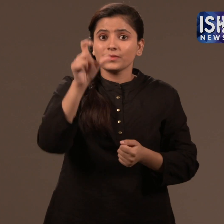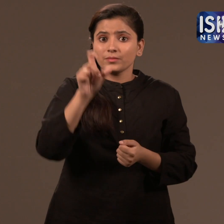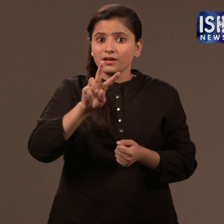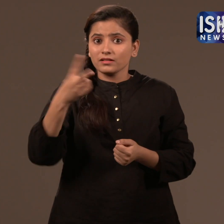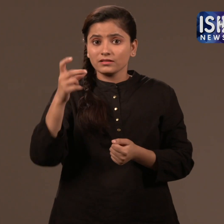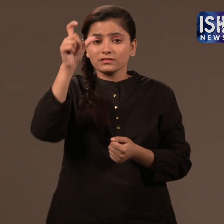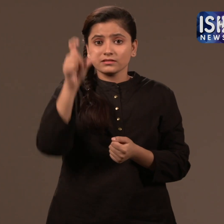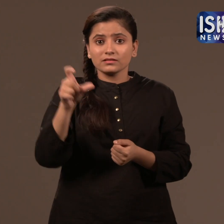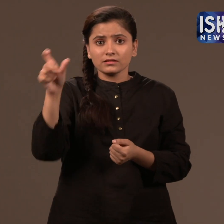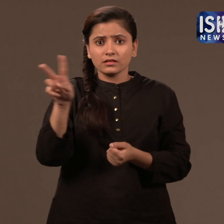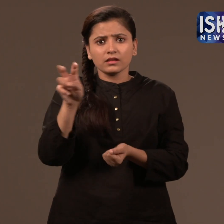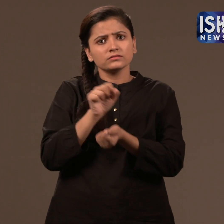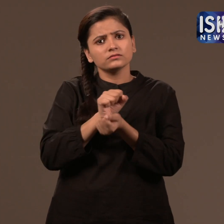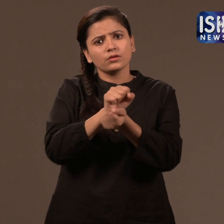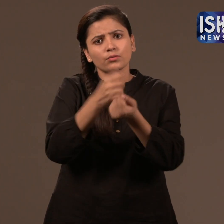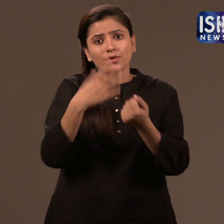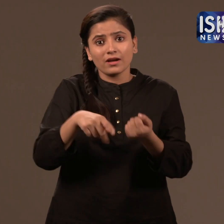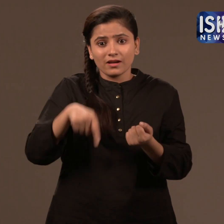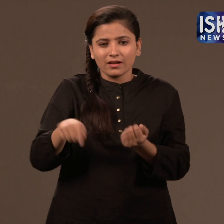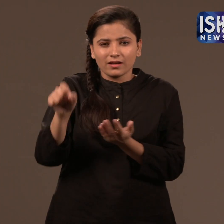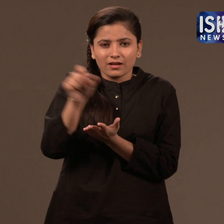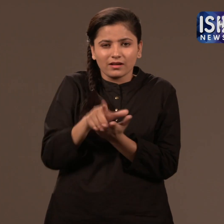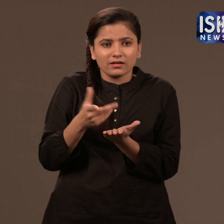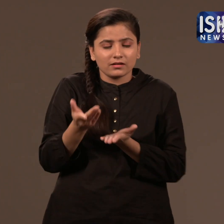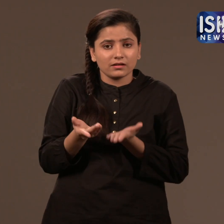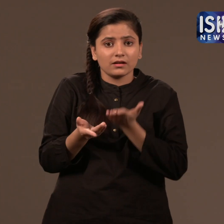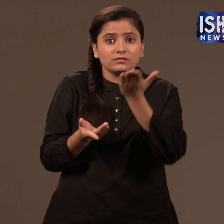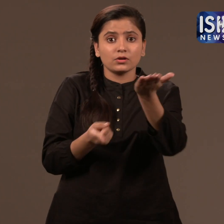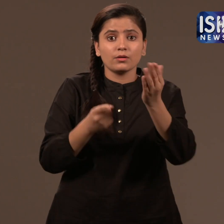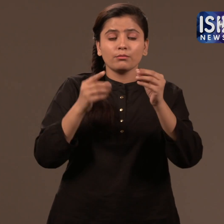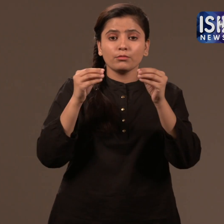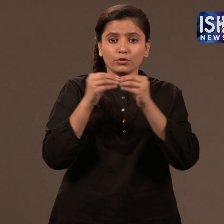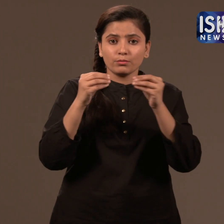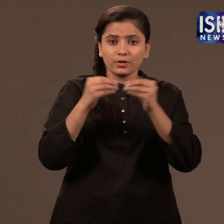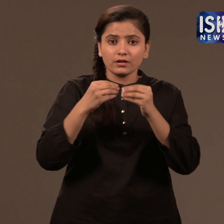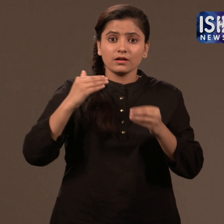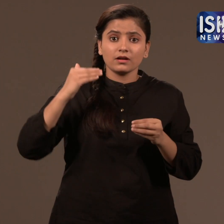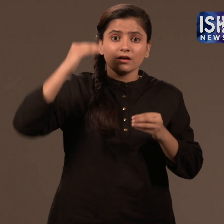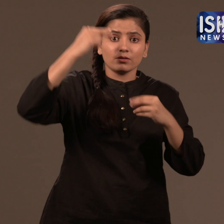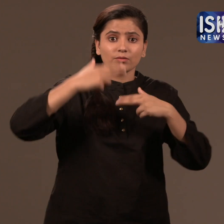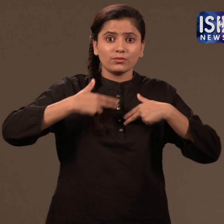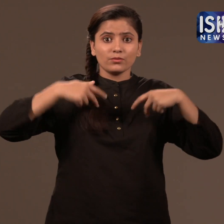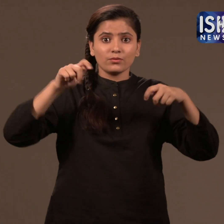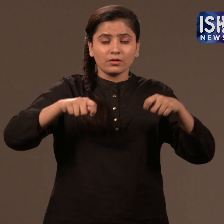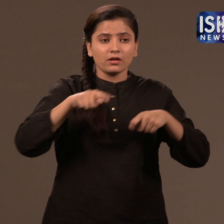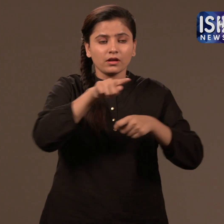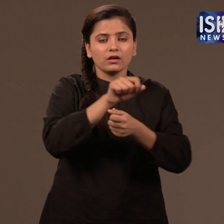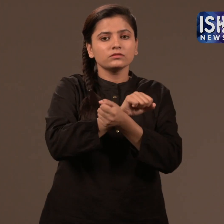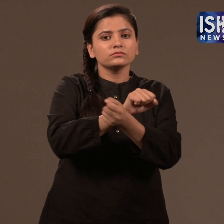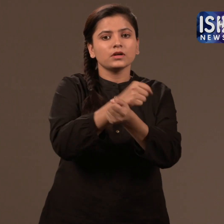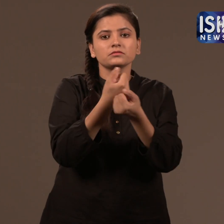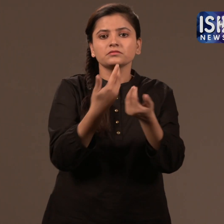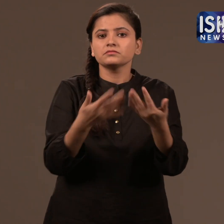The other two jawans have secured bail from the Bombay High Court.